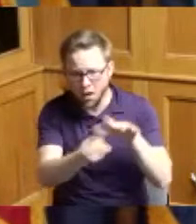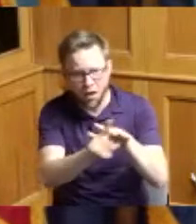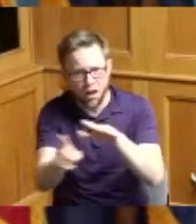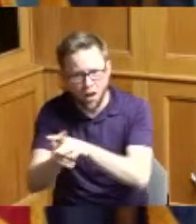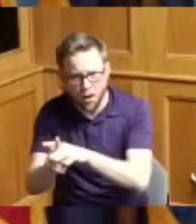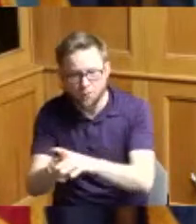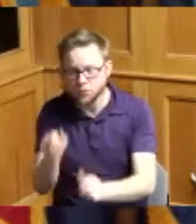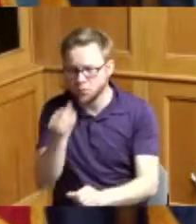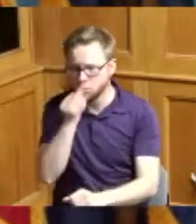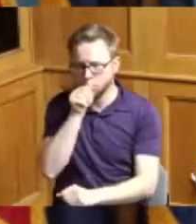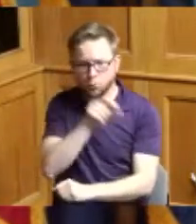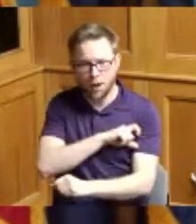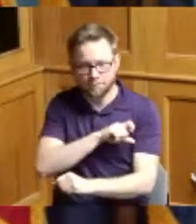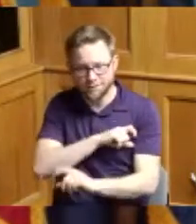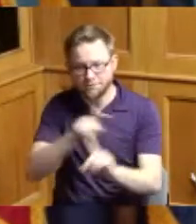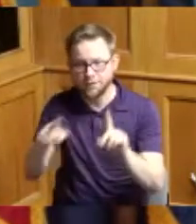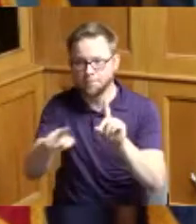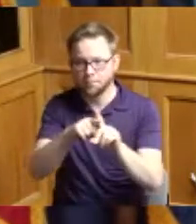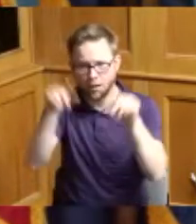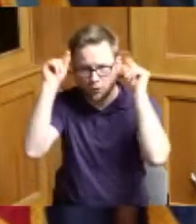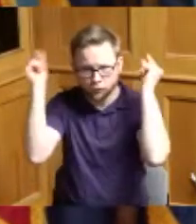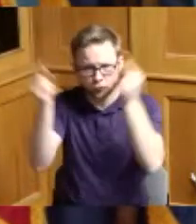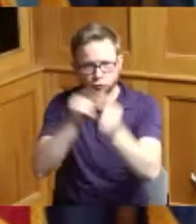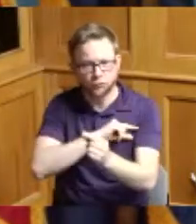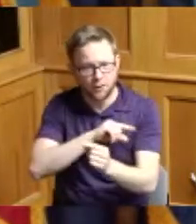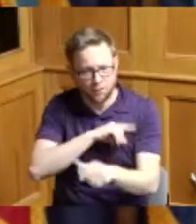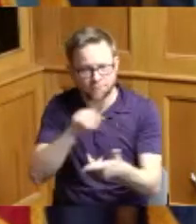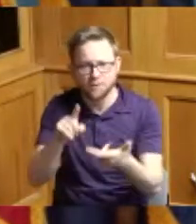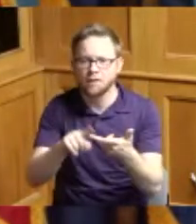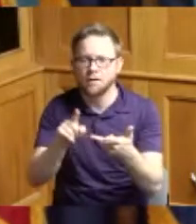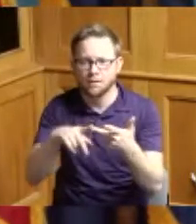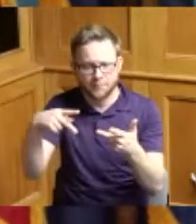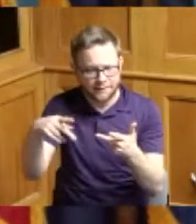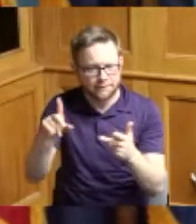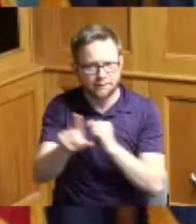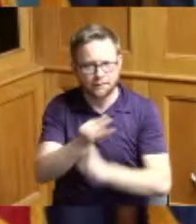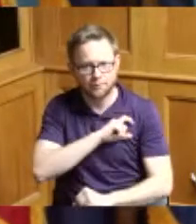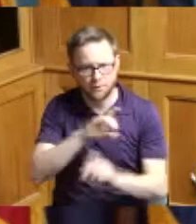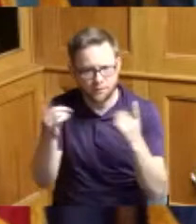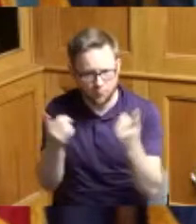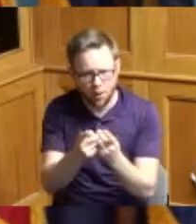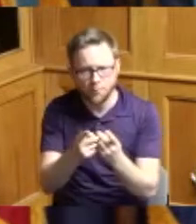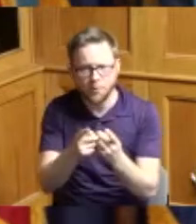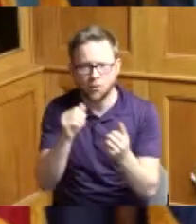security plus the shares plus the police all there for safety we had the concession stands